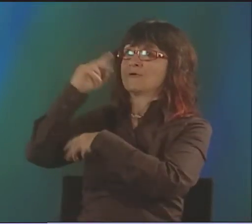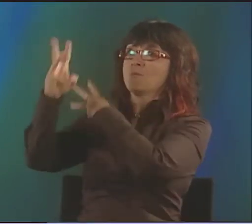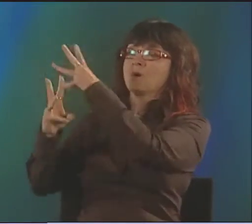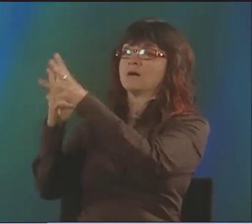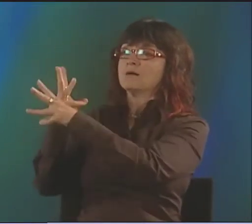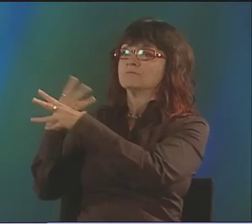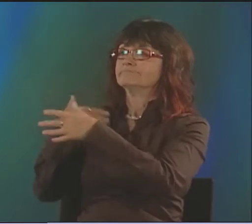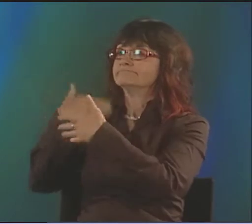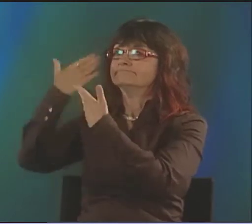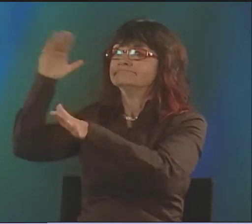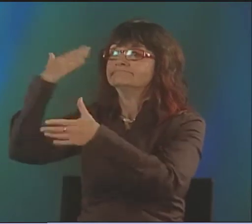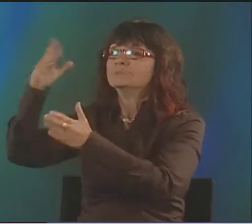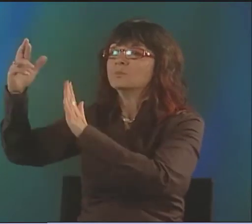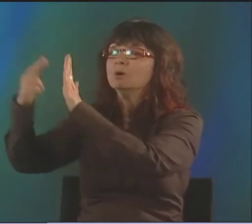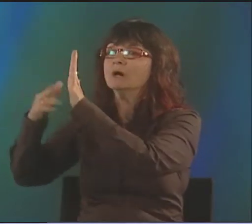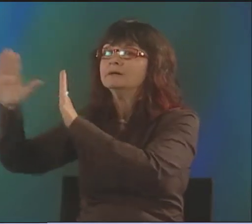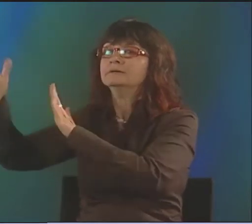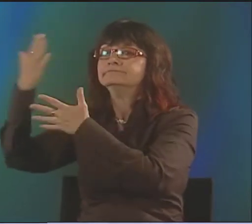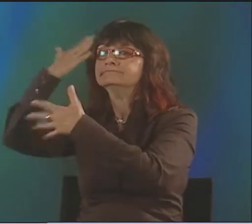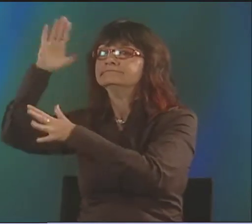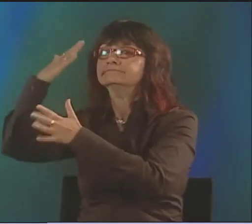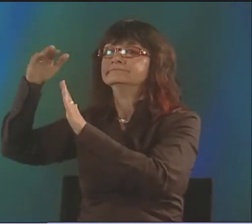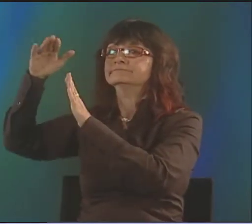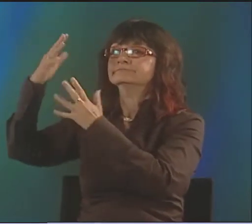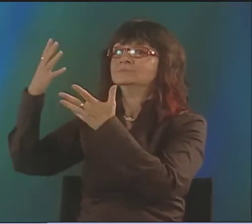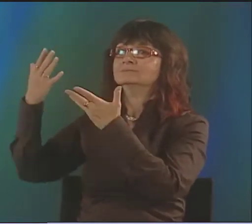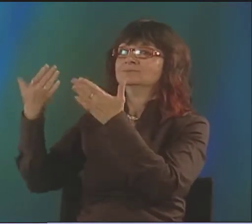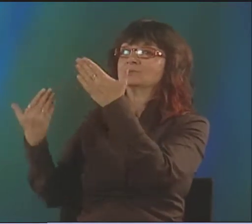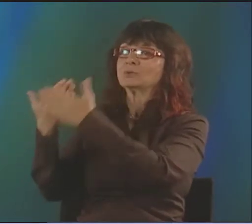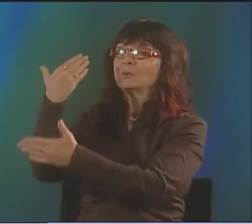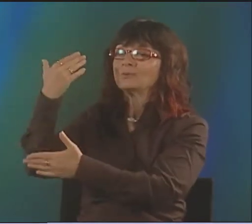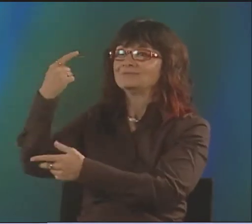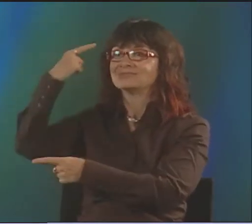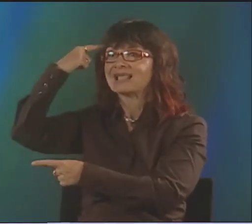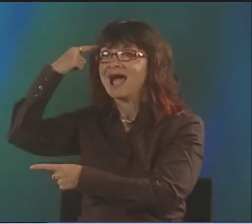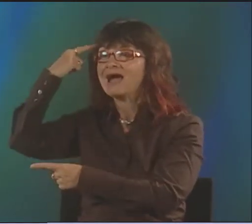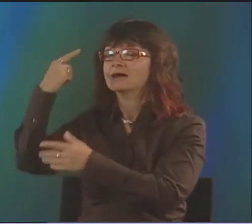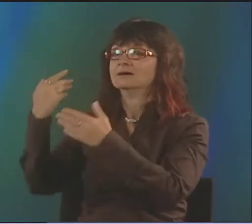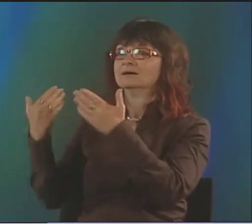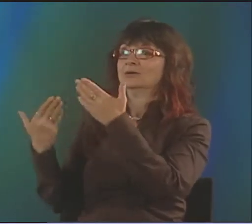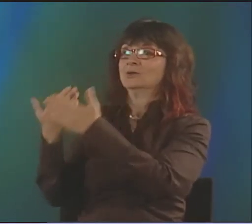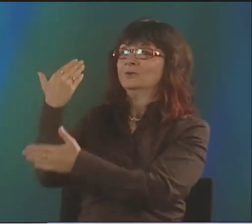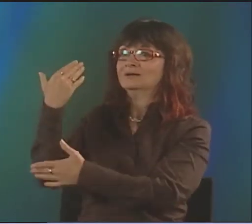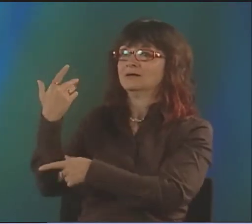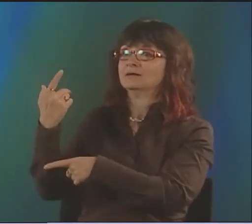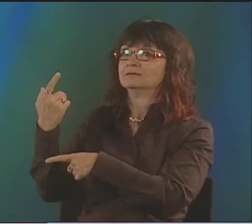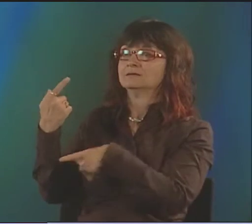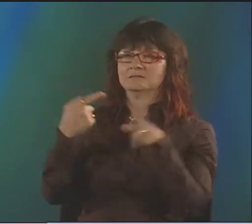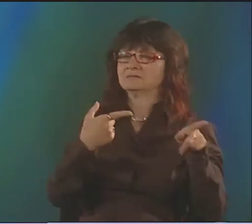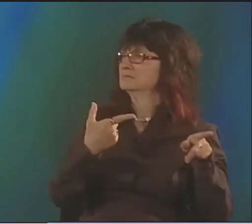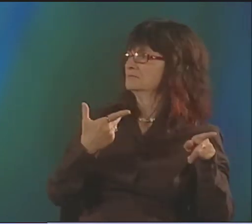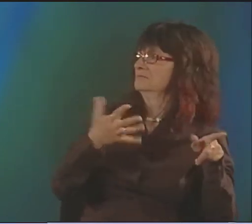AND IT KIND OF GOES ALONG SAFELY COMPARED TO THEIR PERCEPTION OF THE HEARING WORLD,